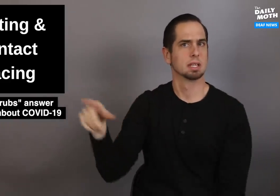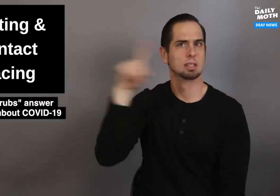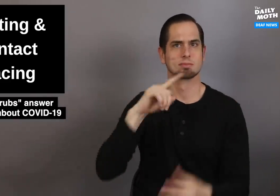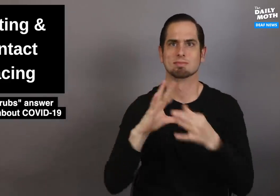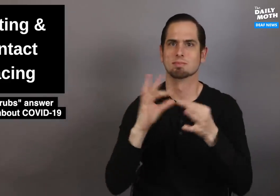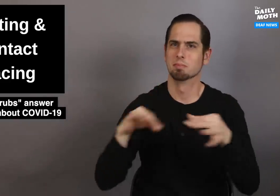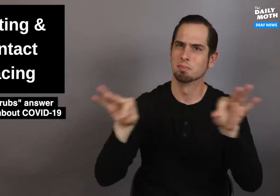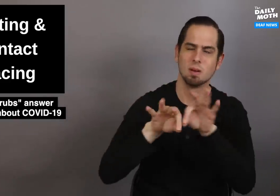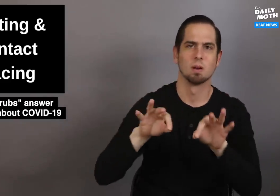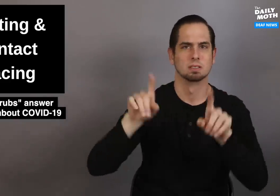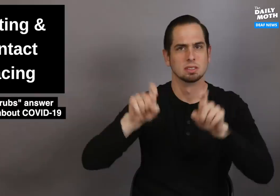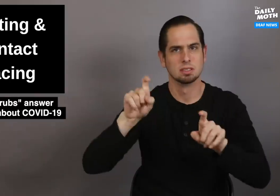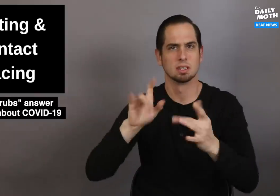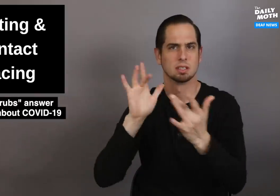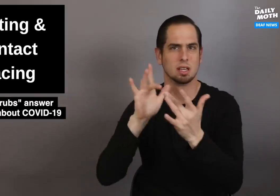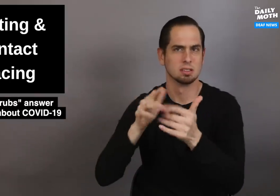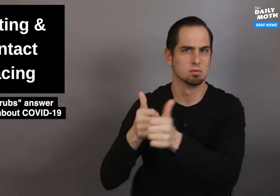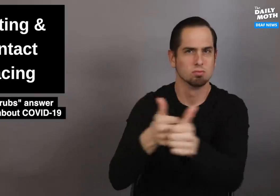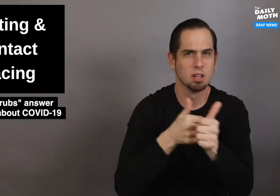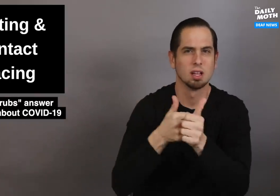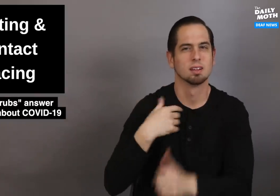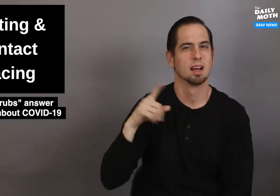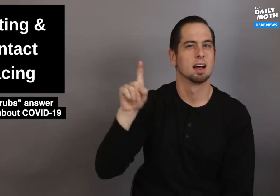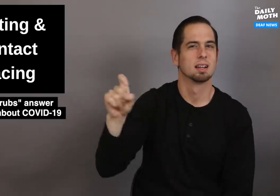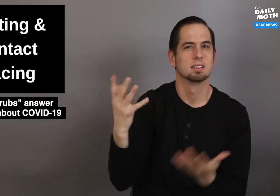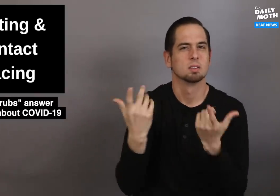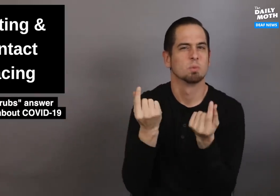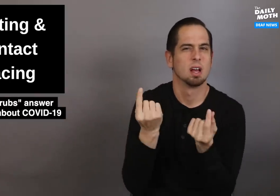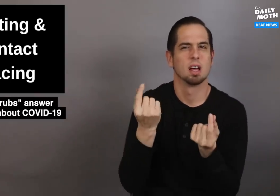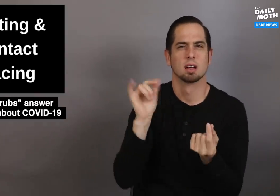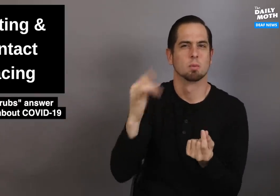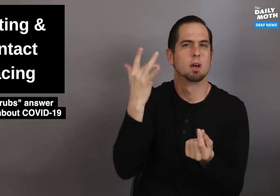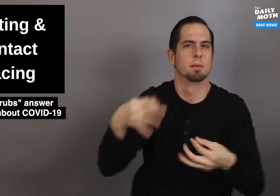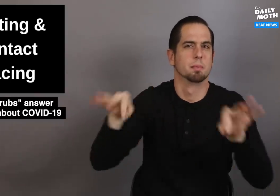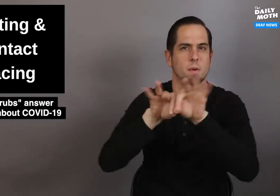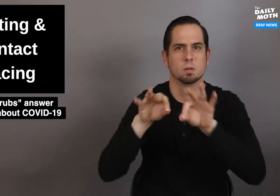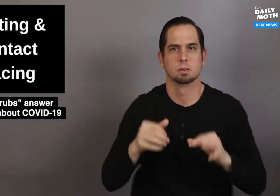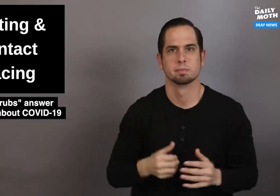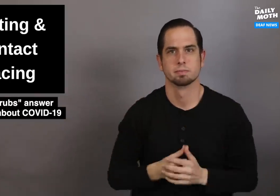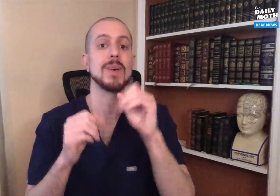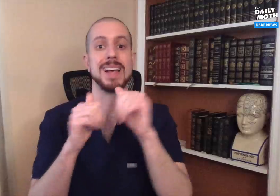they often mention the importance of contact tracing. What does it look like and why is it important?